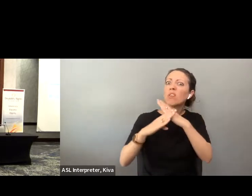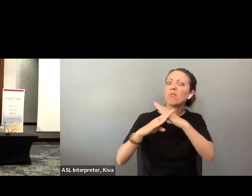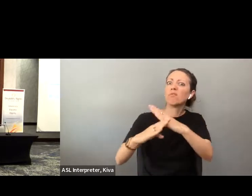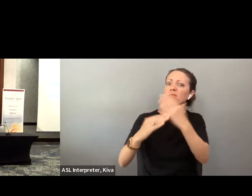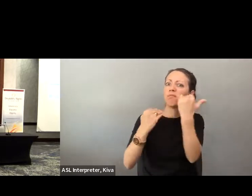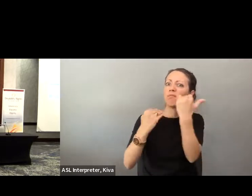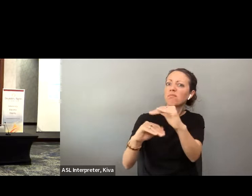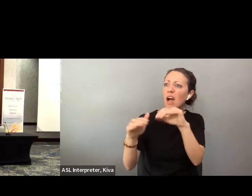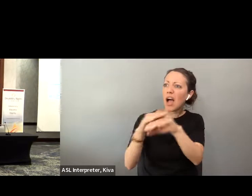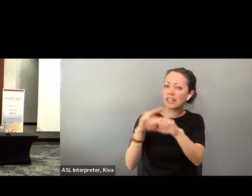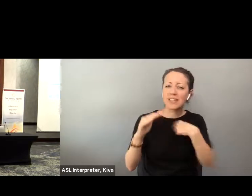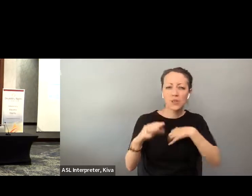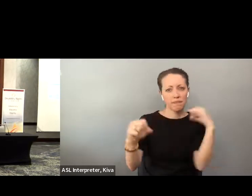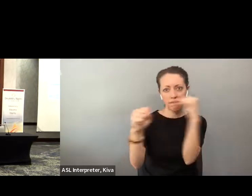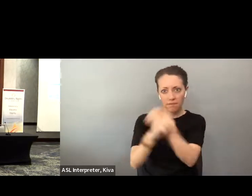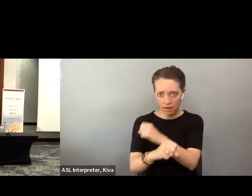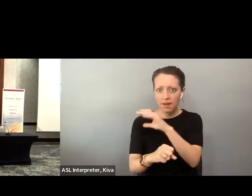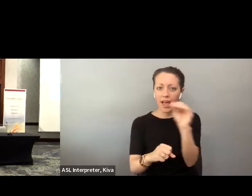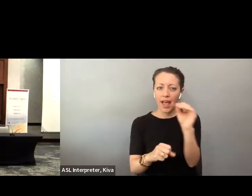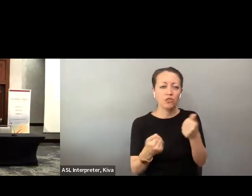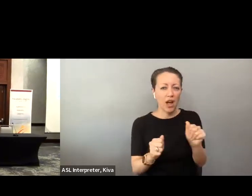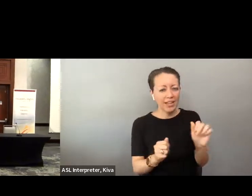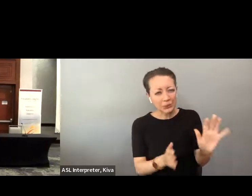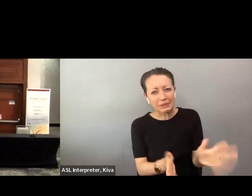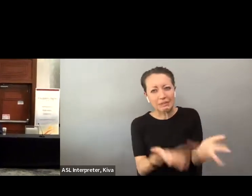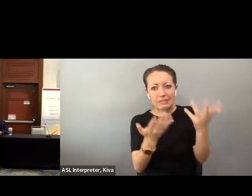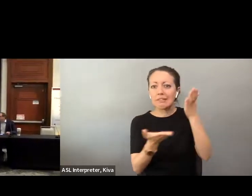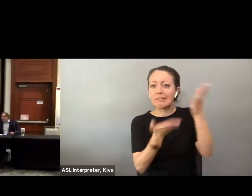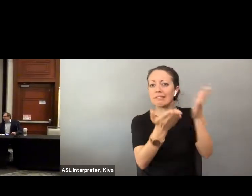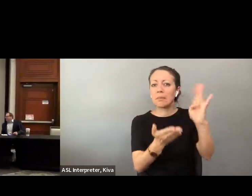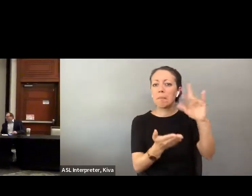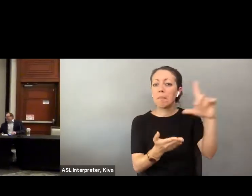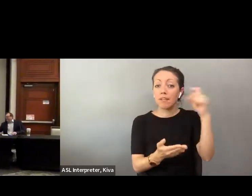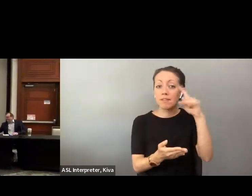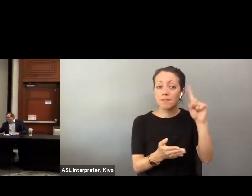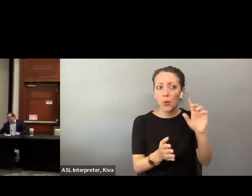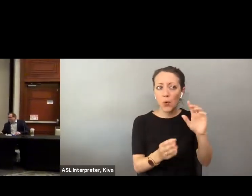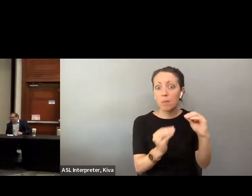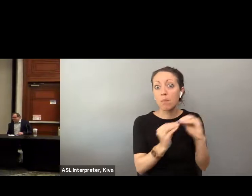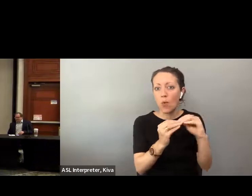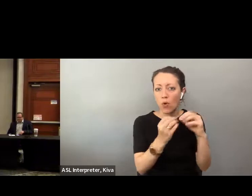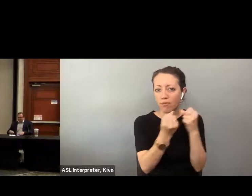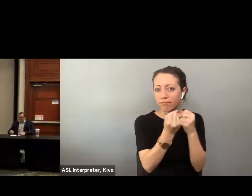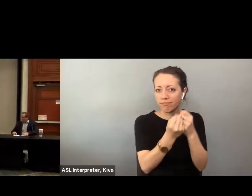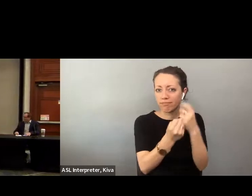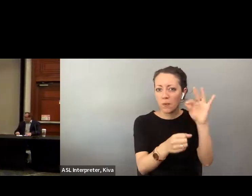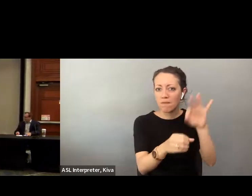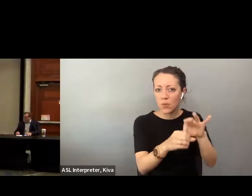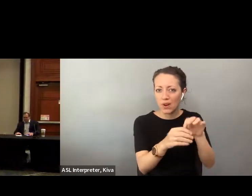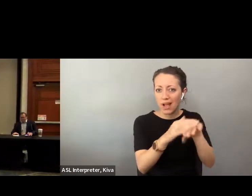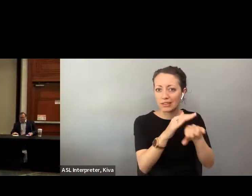back bills that restrict access, but also working on policies that improve access. » Caitlyn: Thank you.